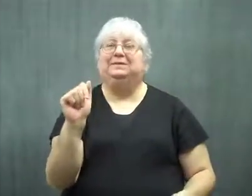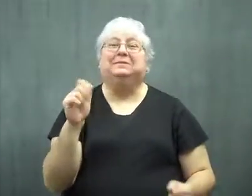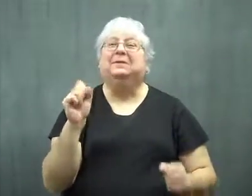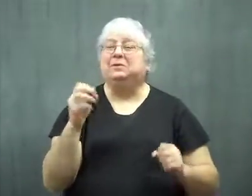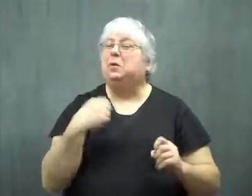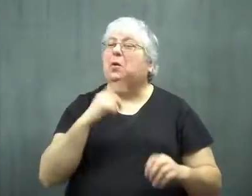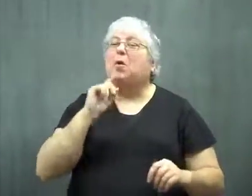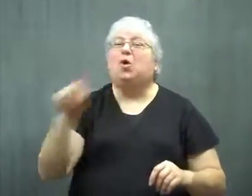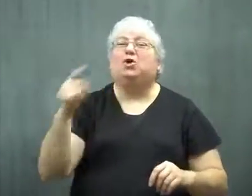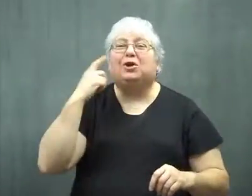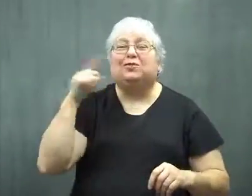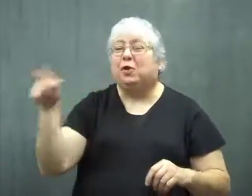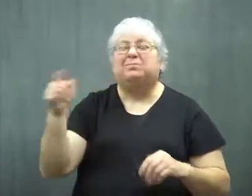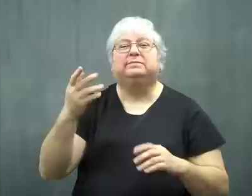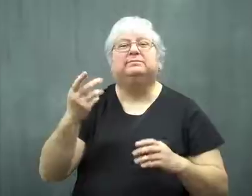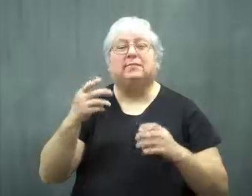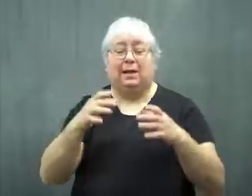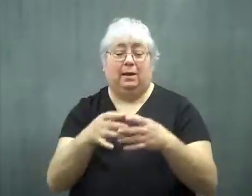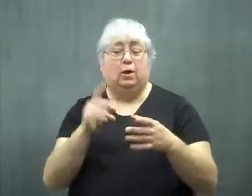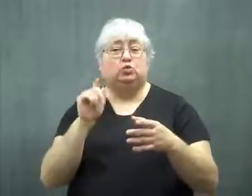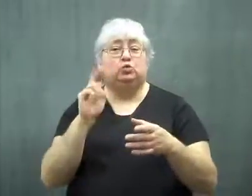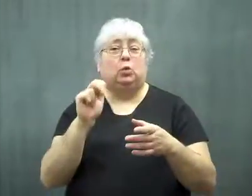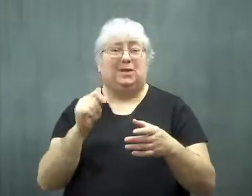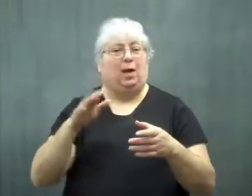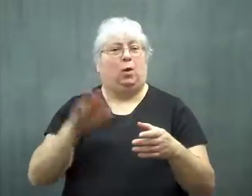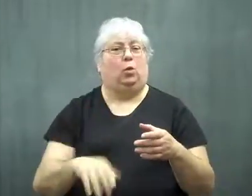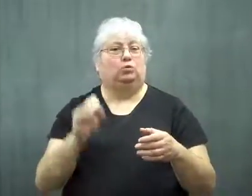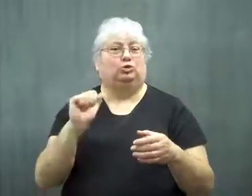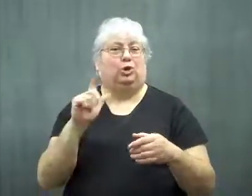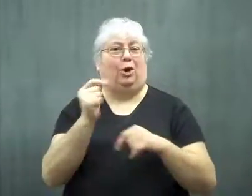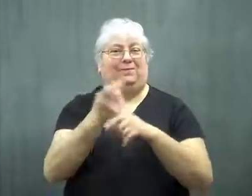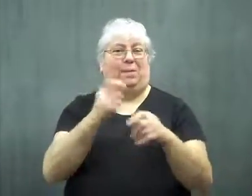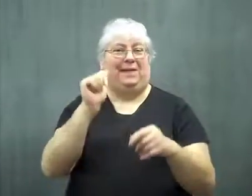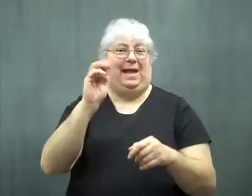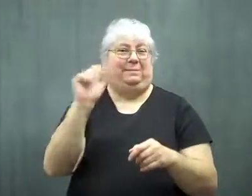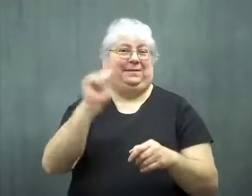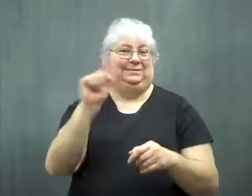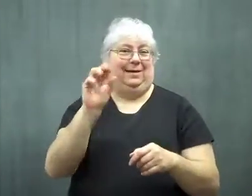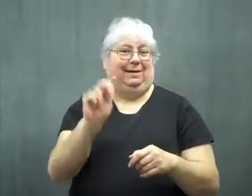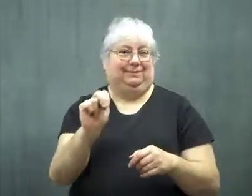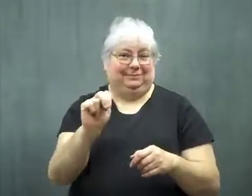I order a low-salt brand from Amazon.